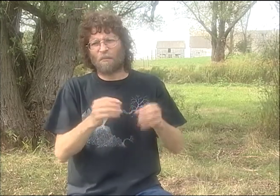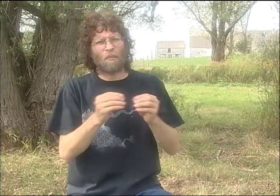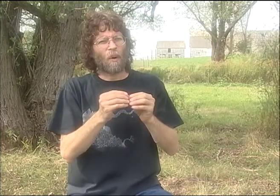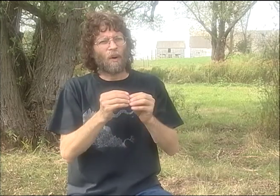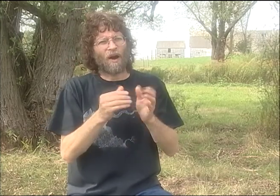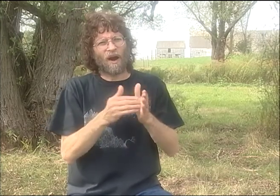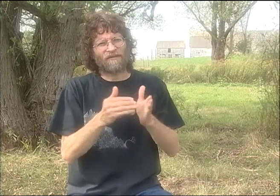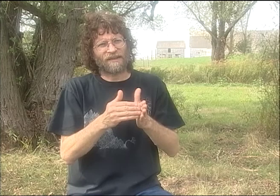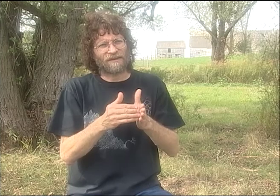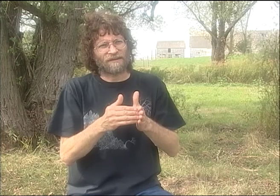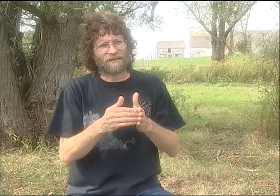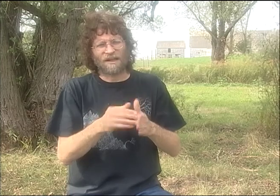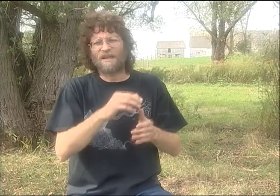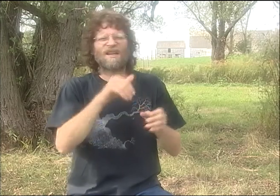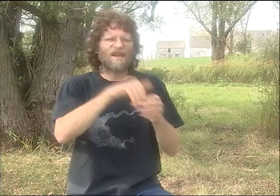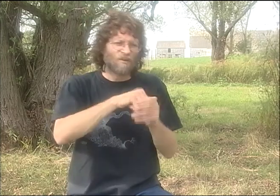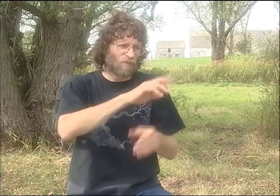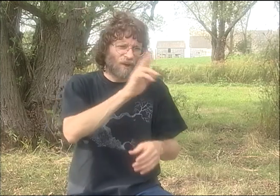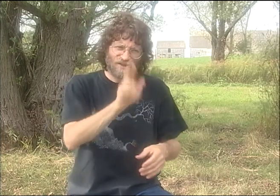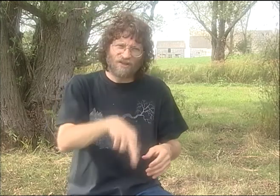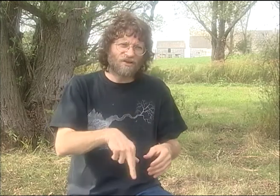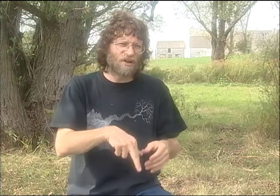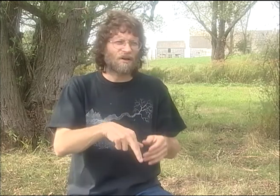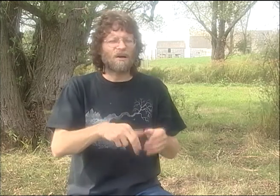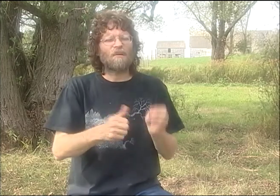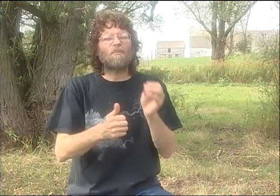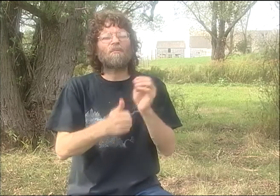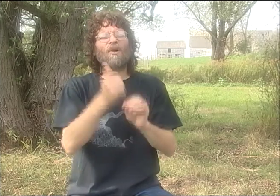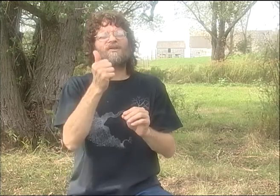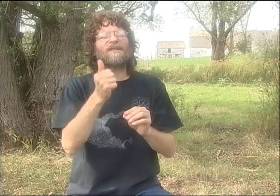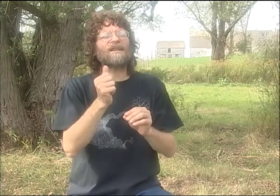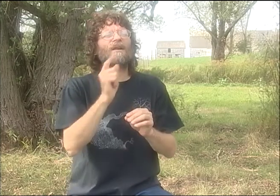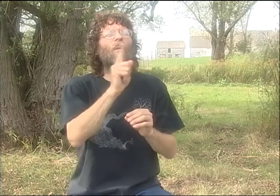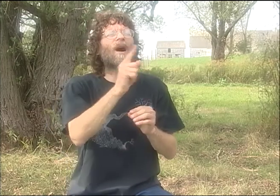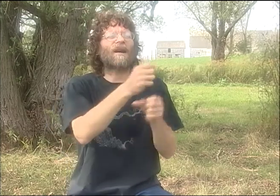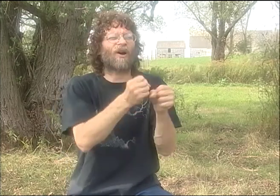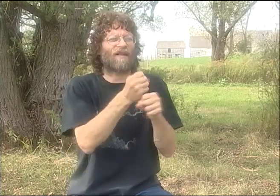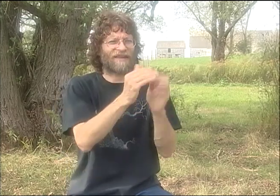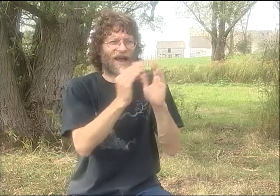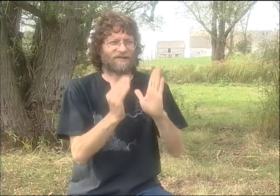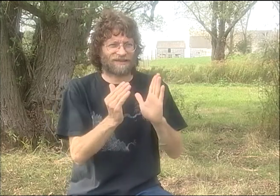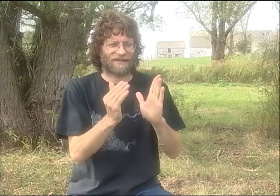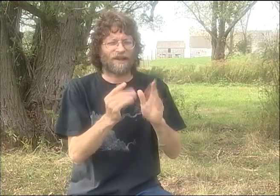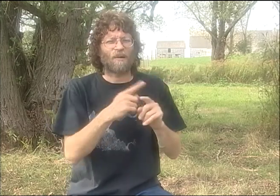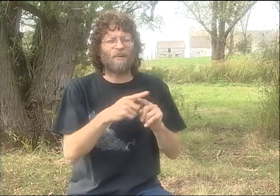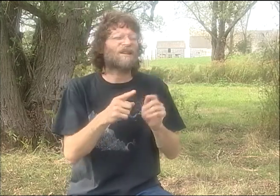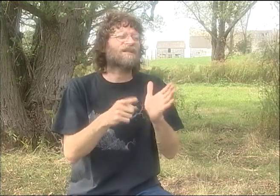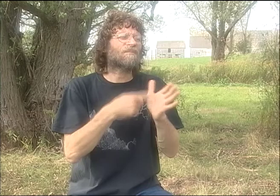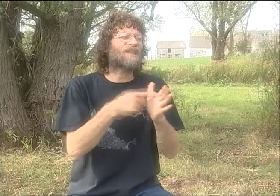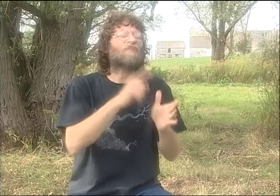MAYBE 3 OR 4 TIMES WE WERE PERFORMING, AND JUST SEEMED LIKE IT HAPPENED